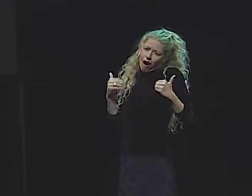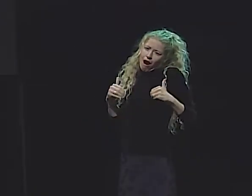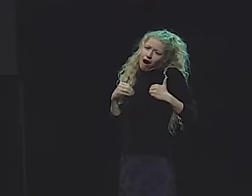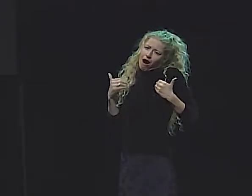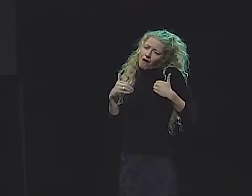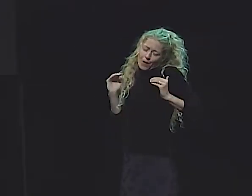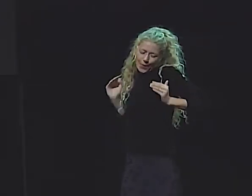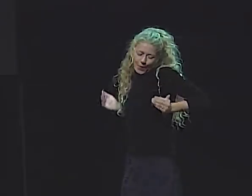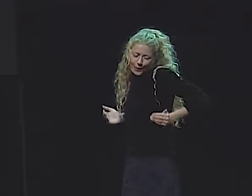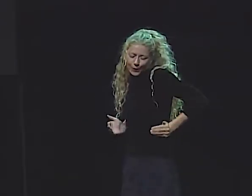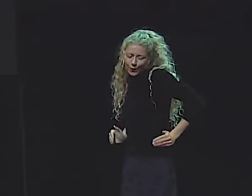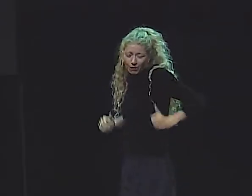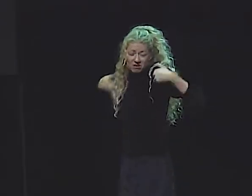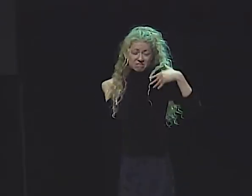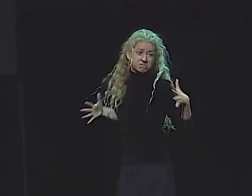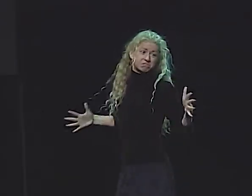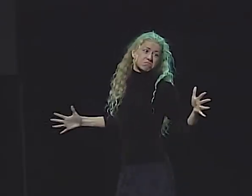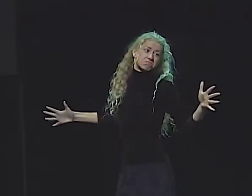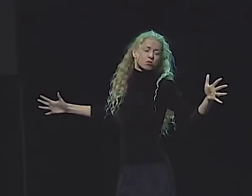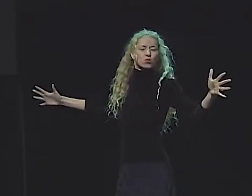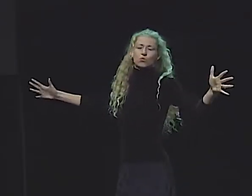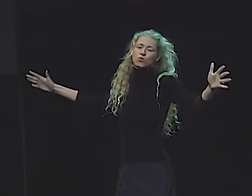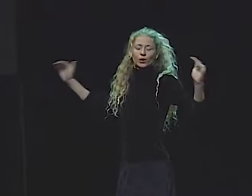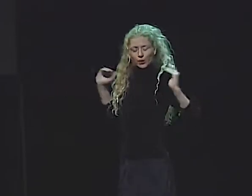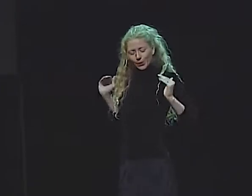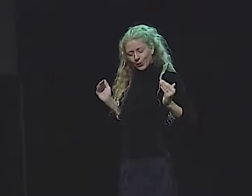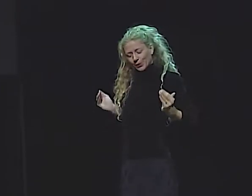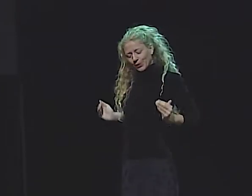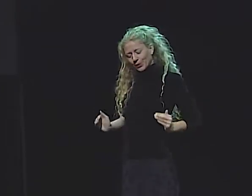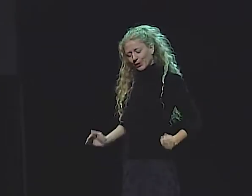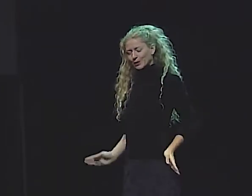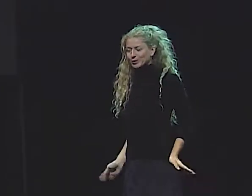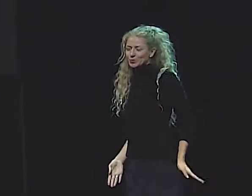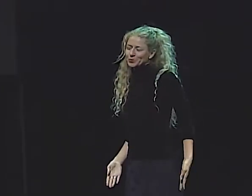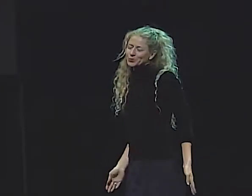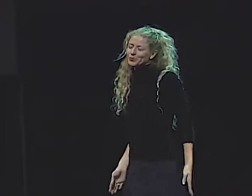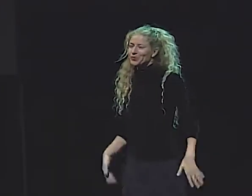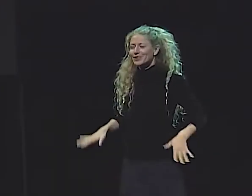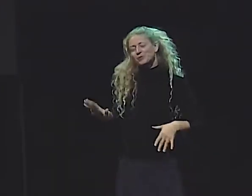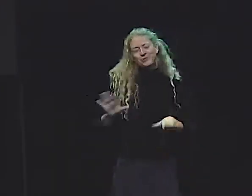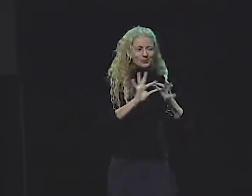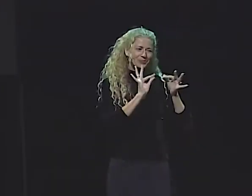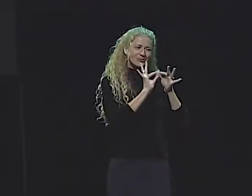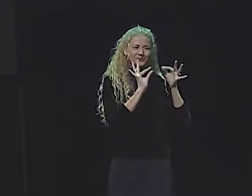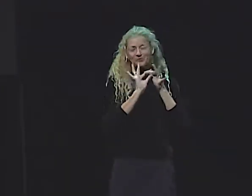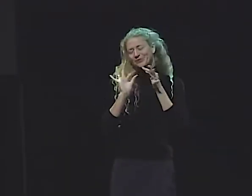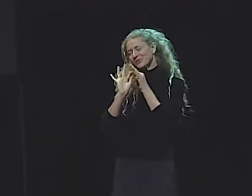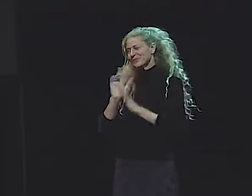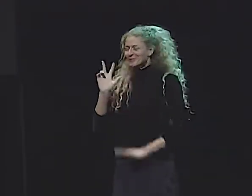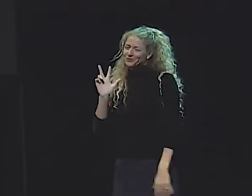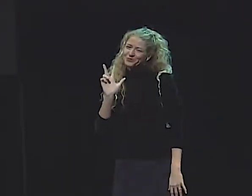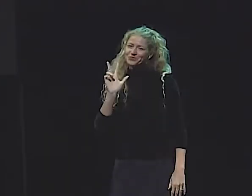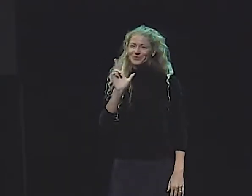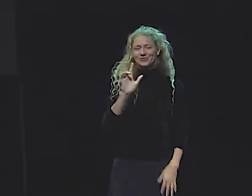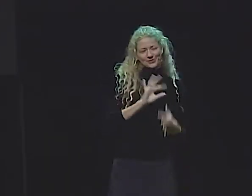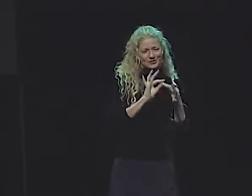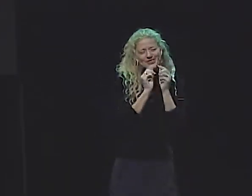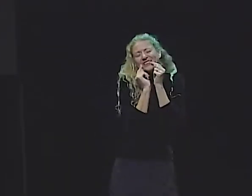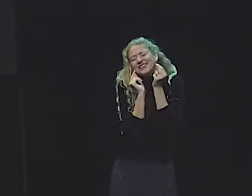THERE WAS A LITTLE GROUP OF 3 YOUNG, SWEET ANGELS WITH THEIR BEAUTIFUL WINGS AND THEIR COMELY FIGURES,